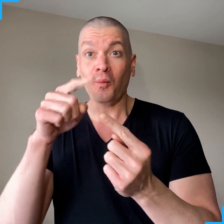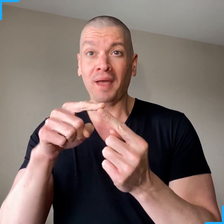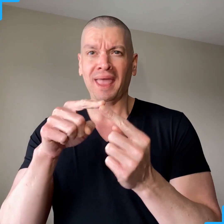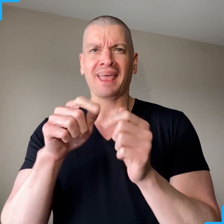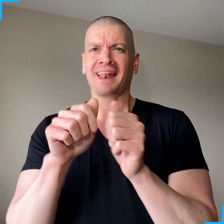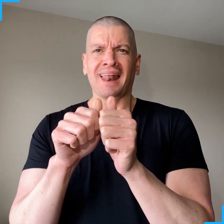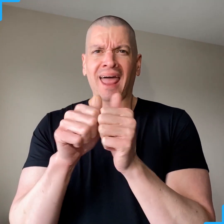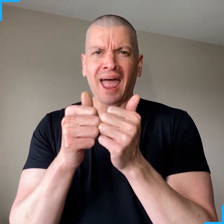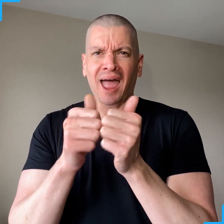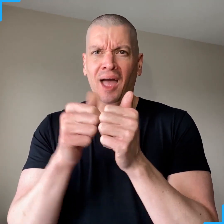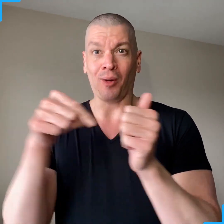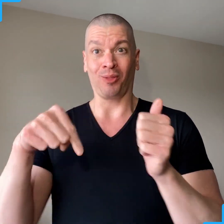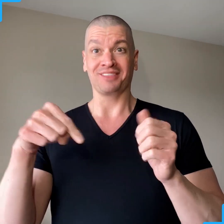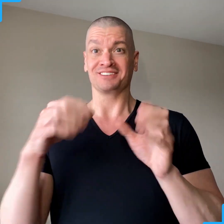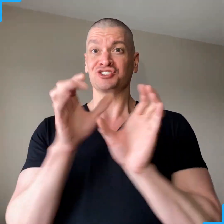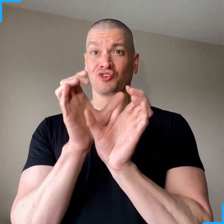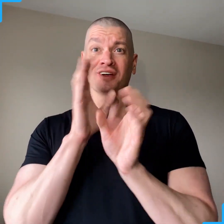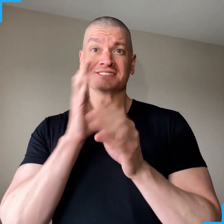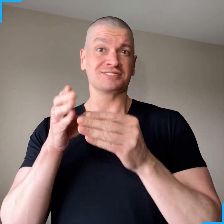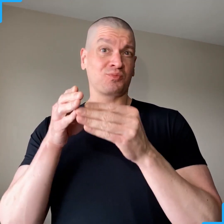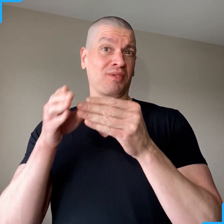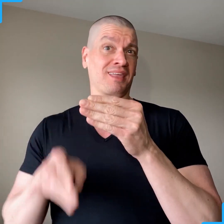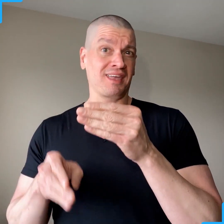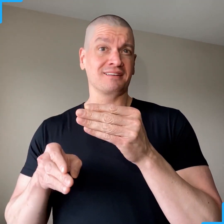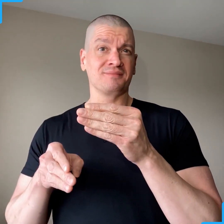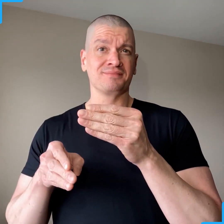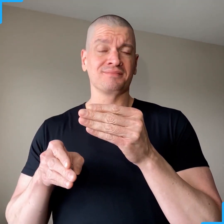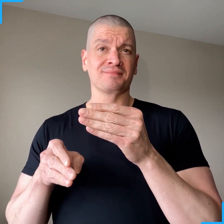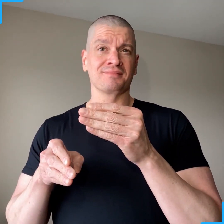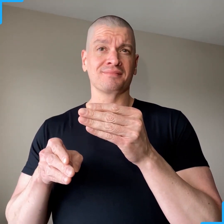when and how this crisis will end.